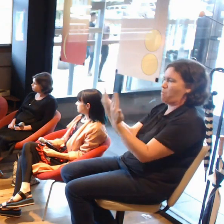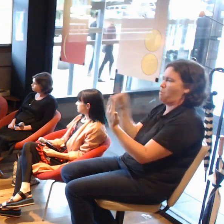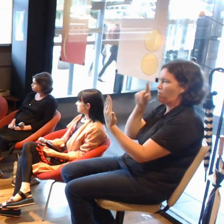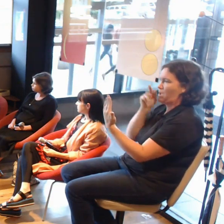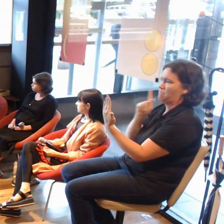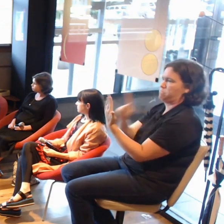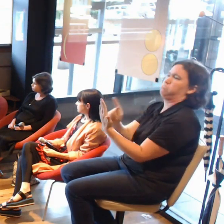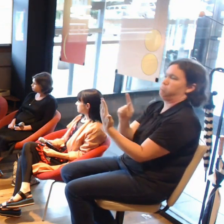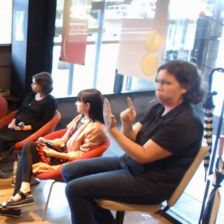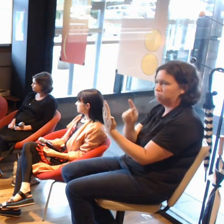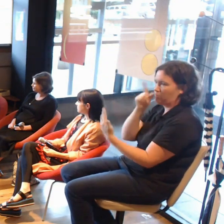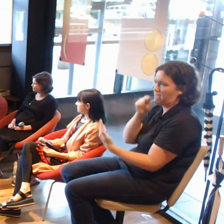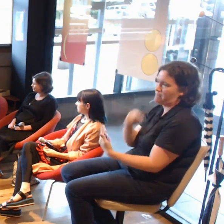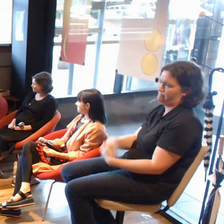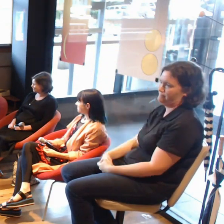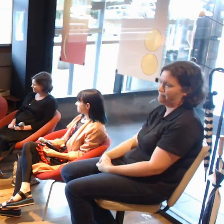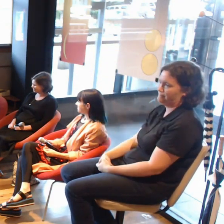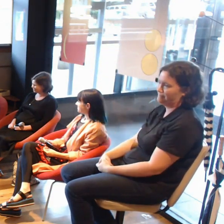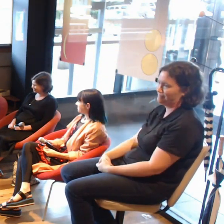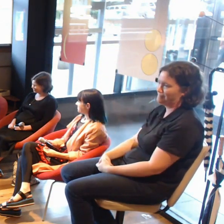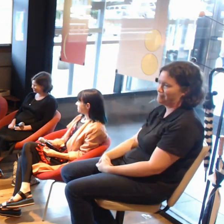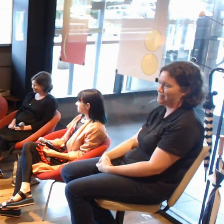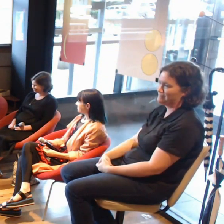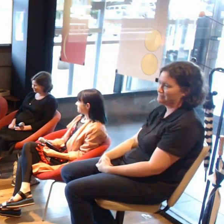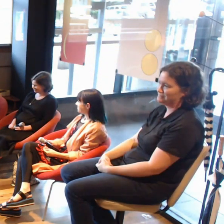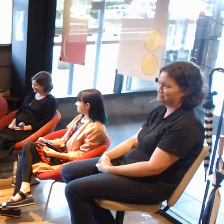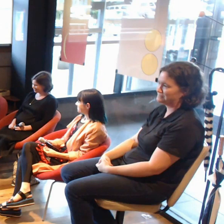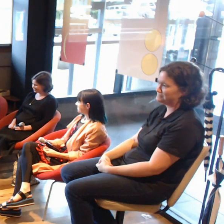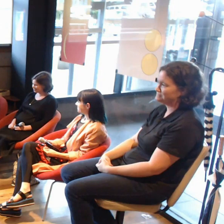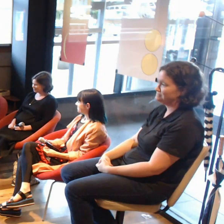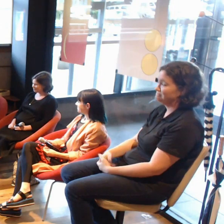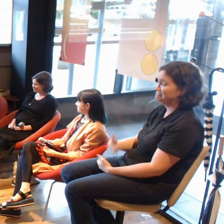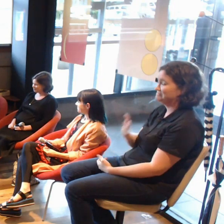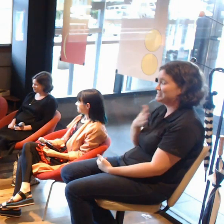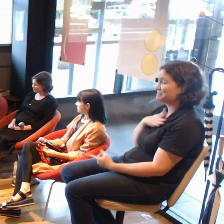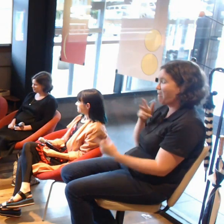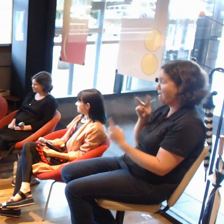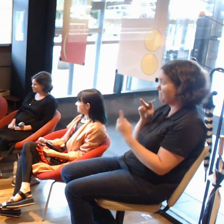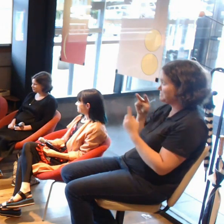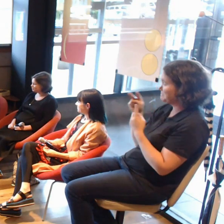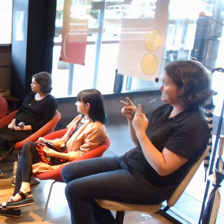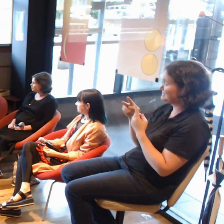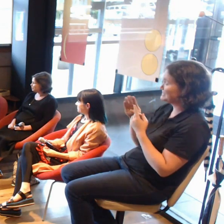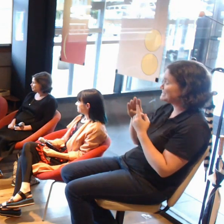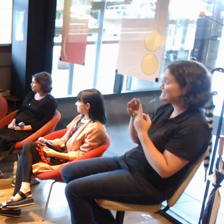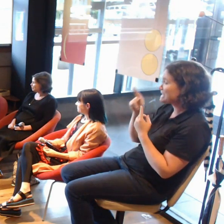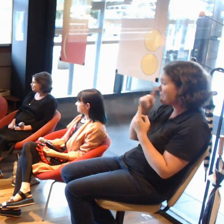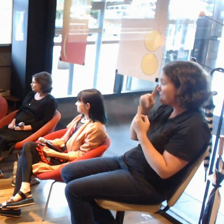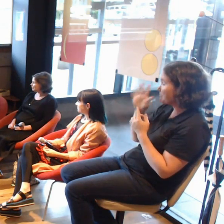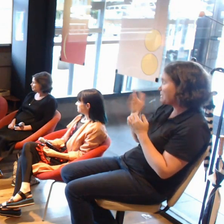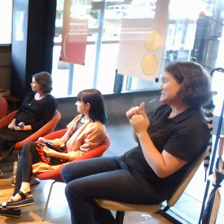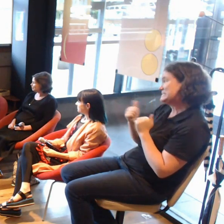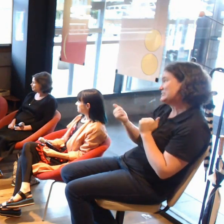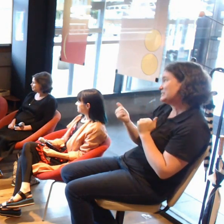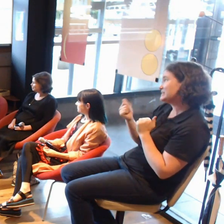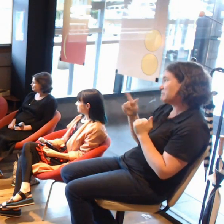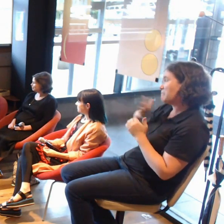So that's my view. There may be some that don't necessarily agree. Excellent. Thanks.